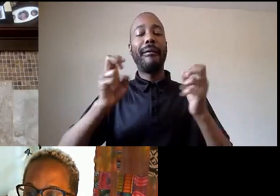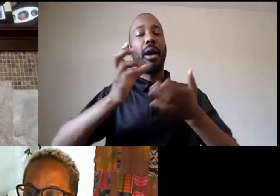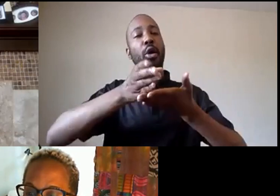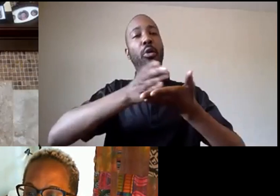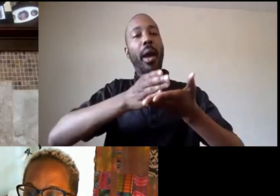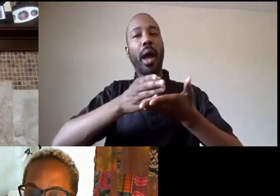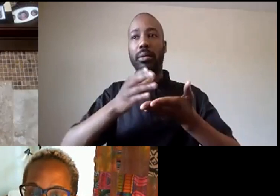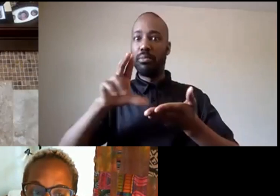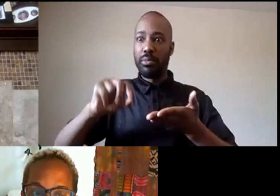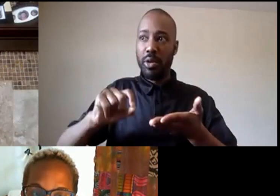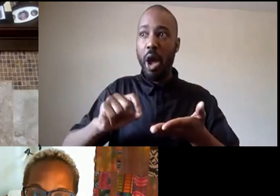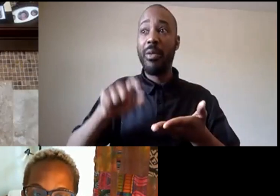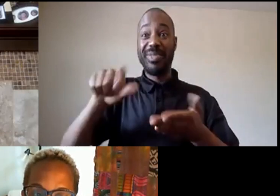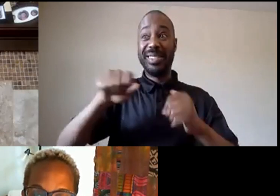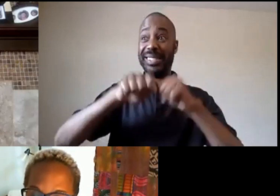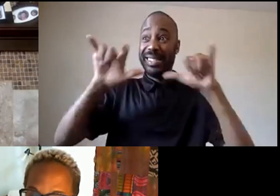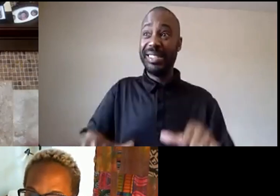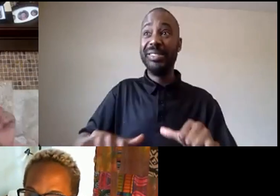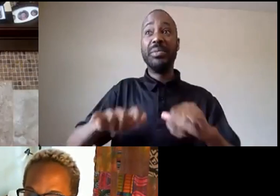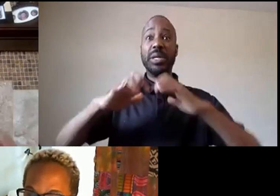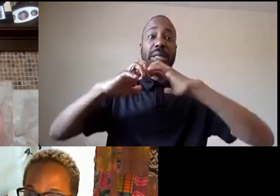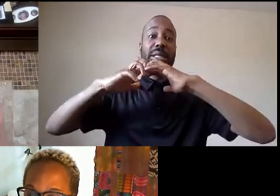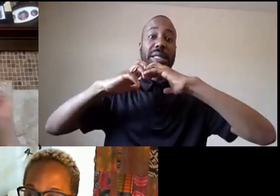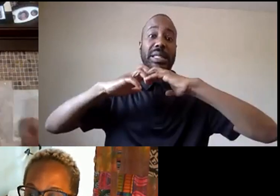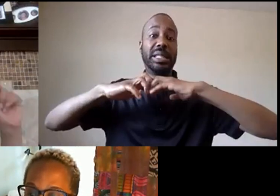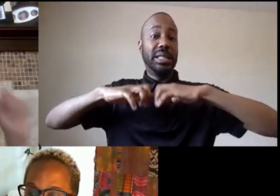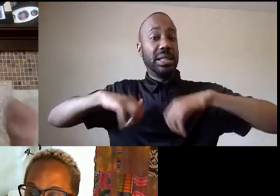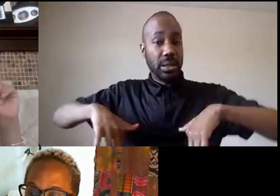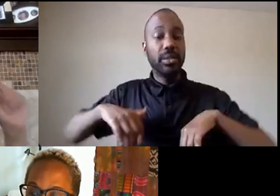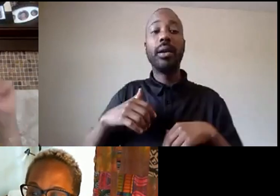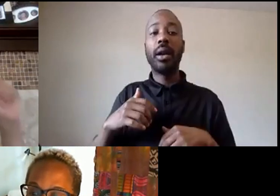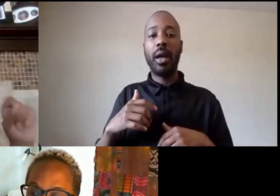existing system right we have a moment to run through it right now